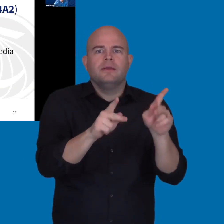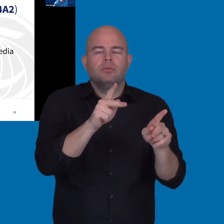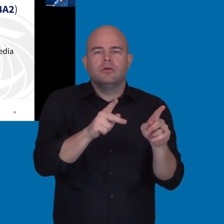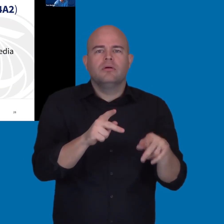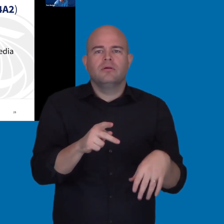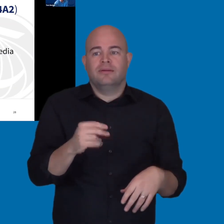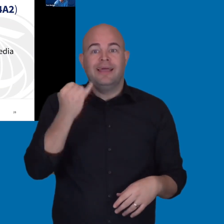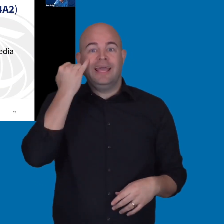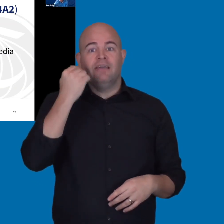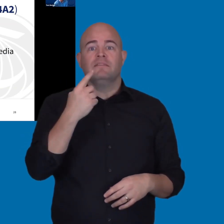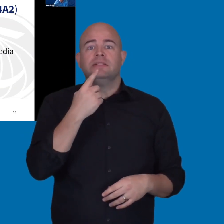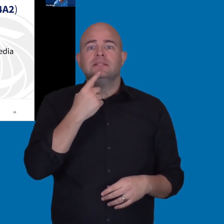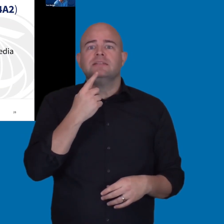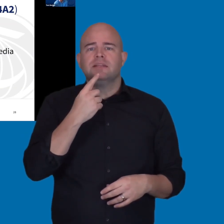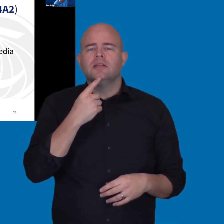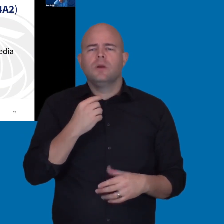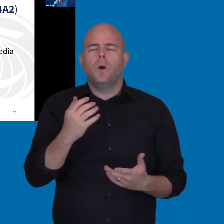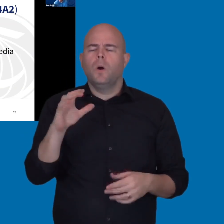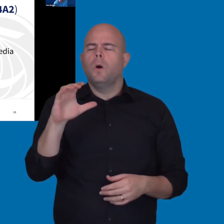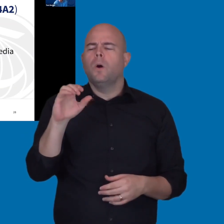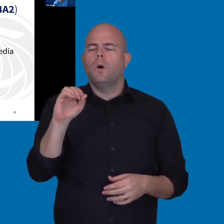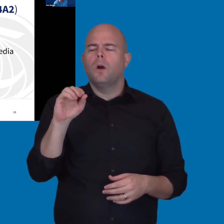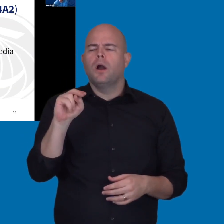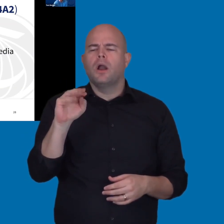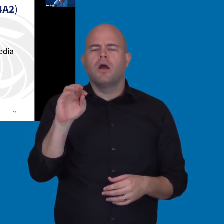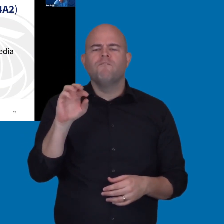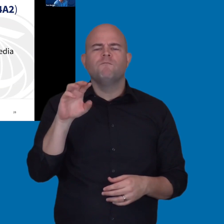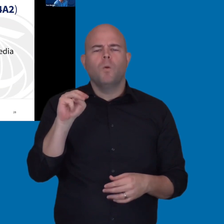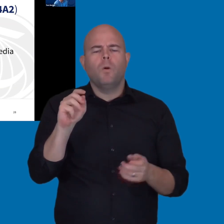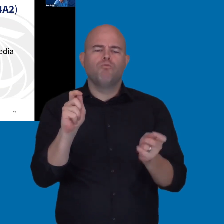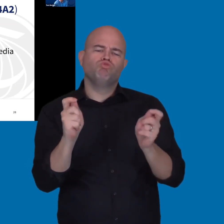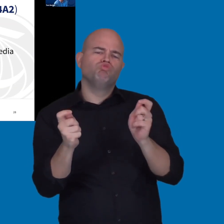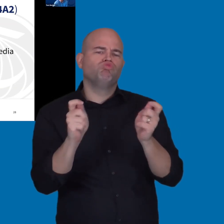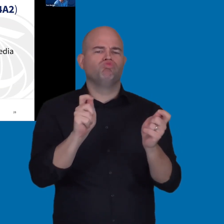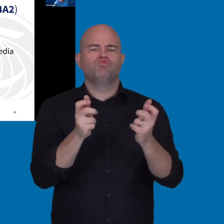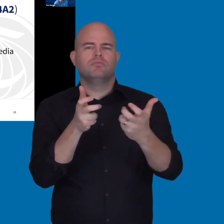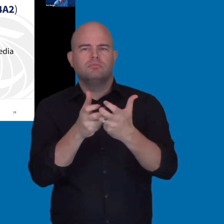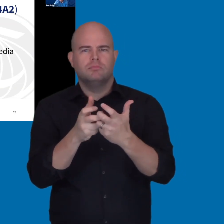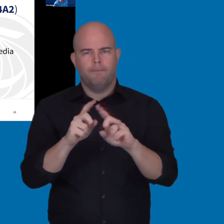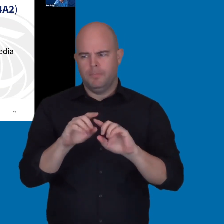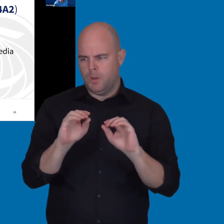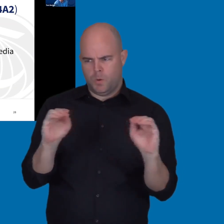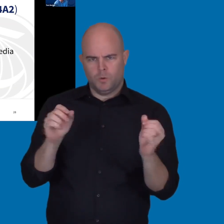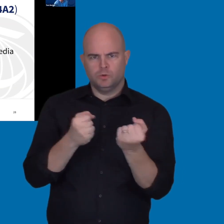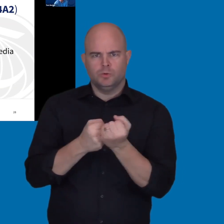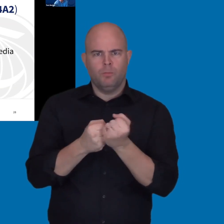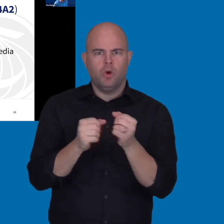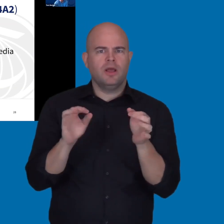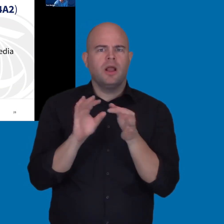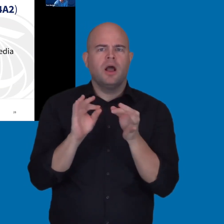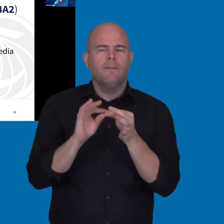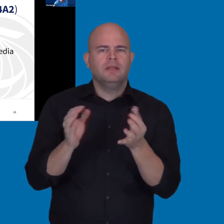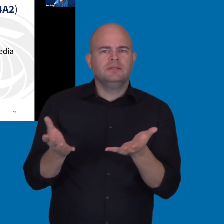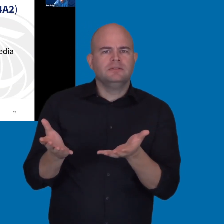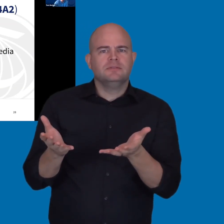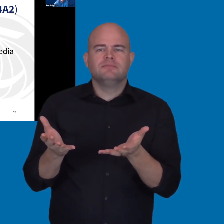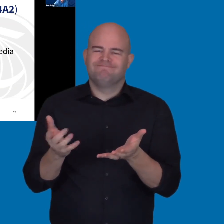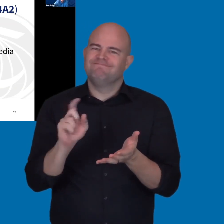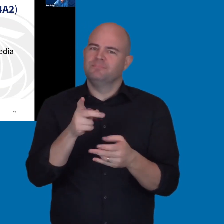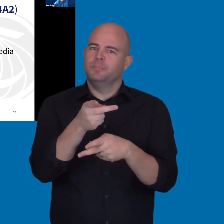To me, what's almost even worse is "conforms," and it has no supporting comments. Which makes it just not believable.